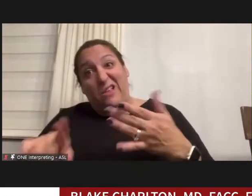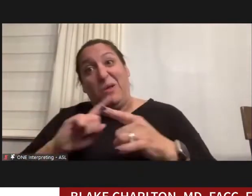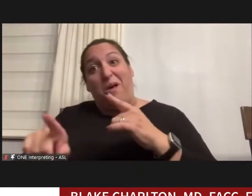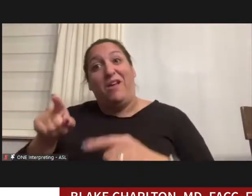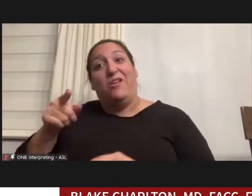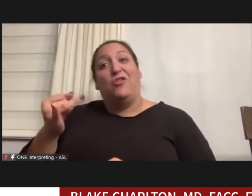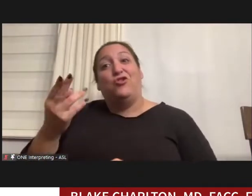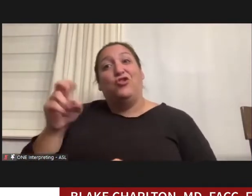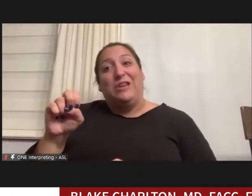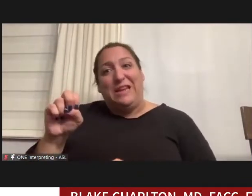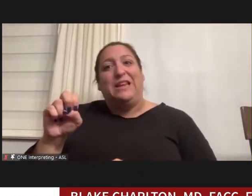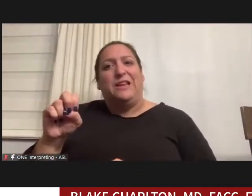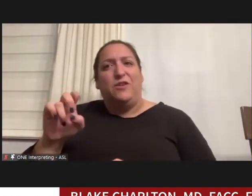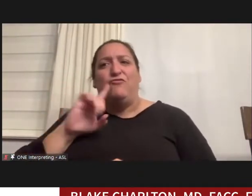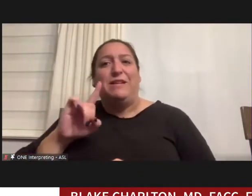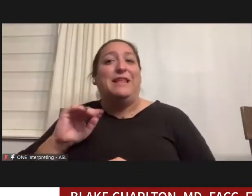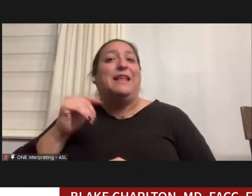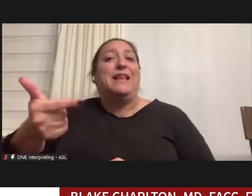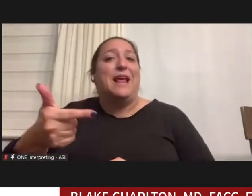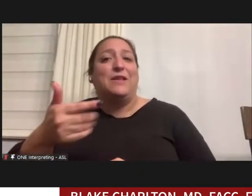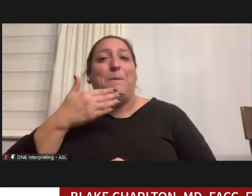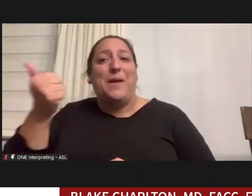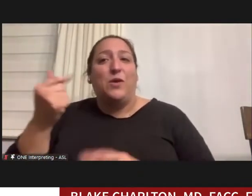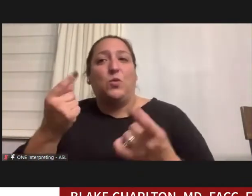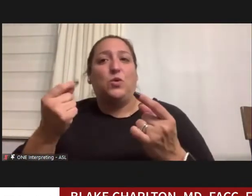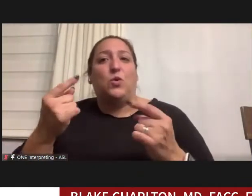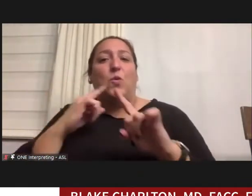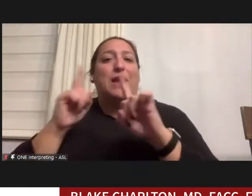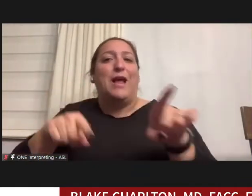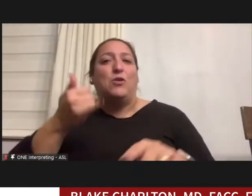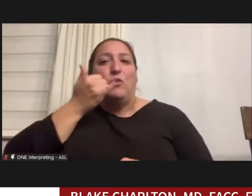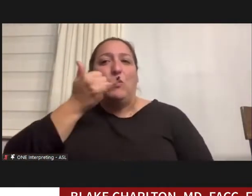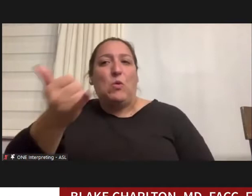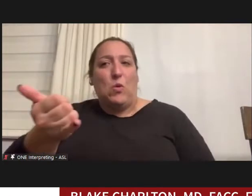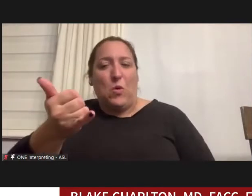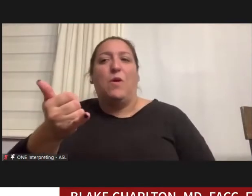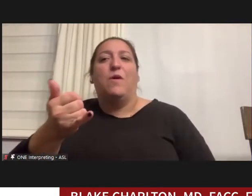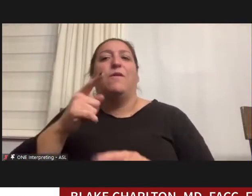did the next best thing and we answered a call from the Navajo nation and we became